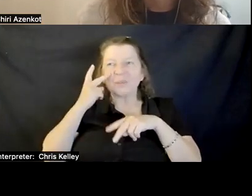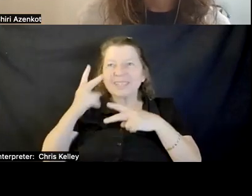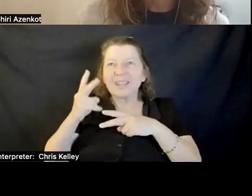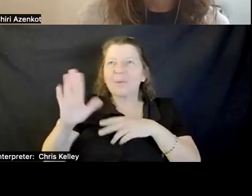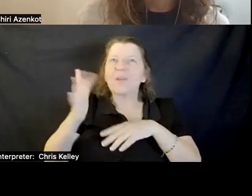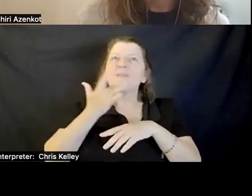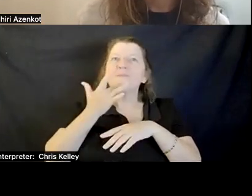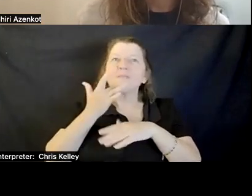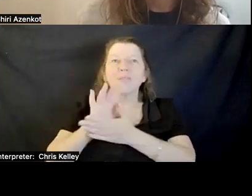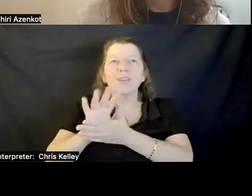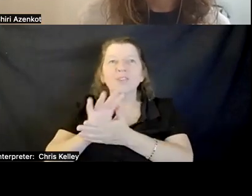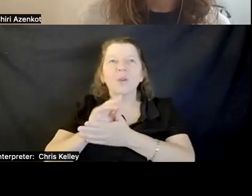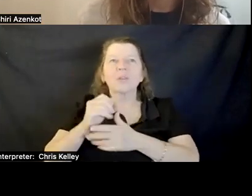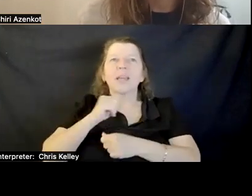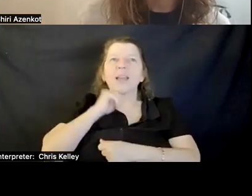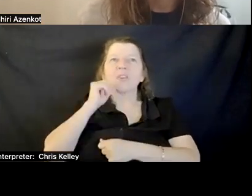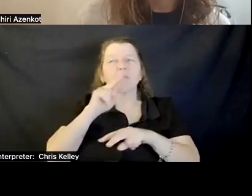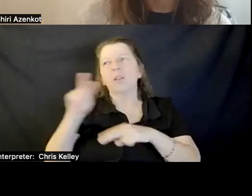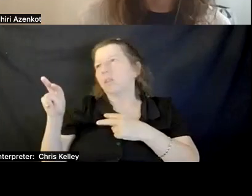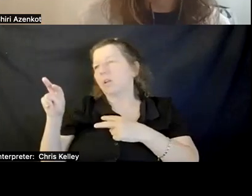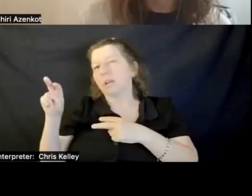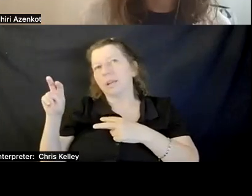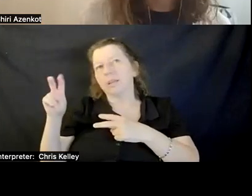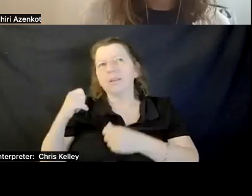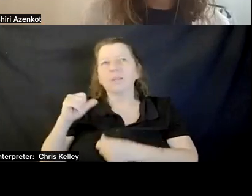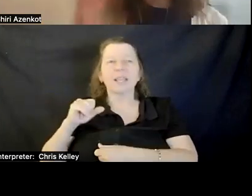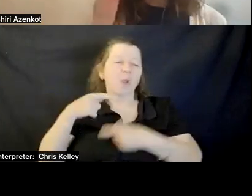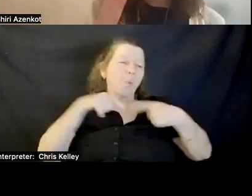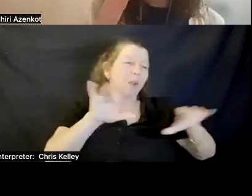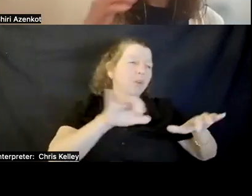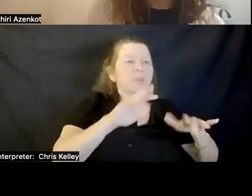is without having to look at the screen while you're doing something else. Like,